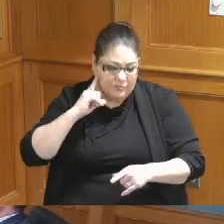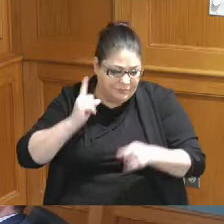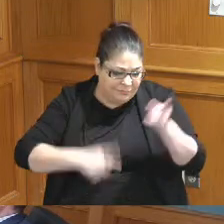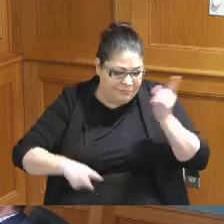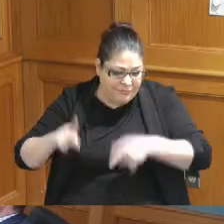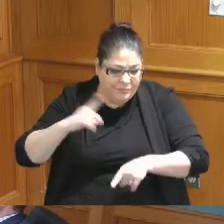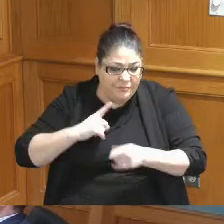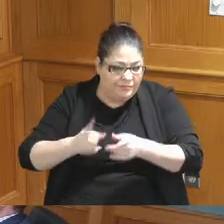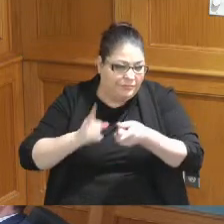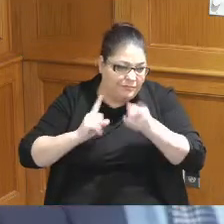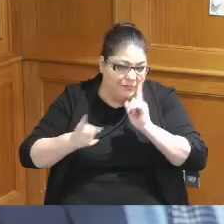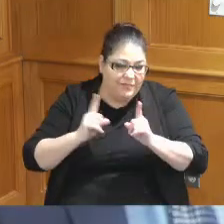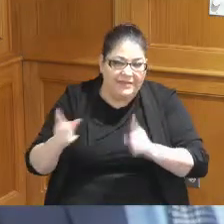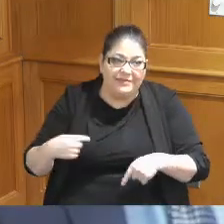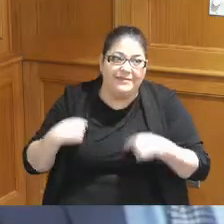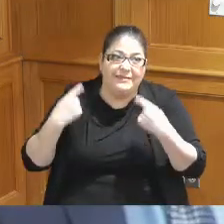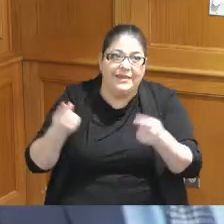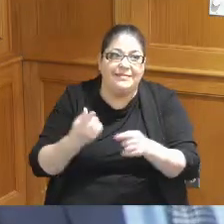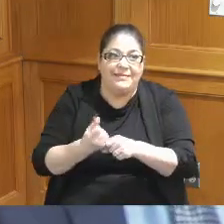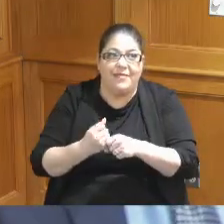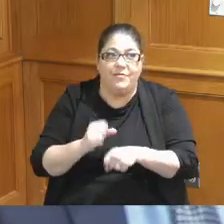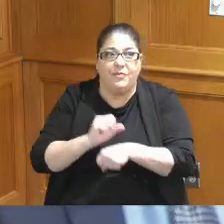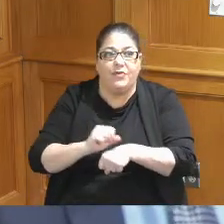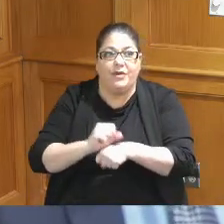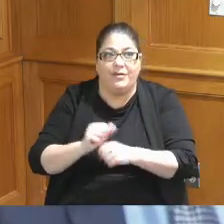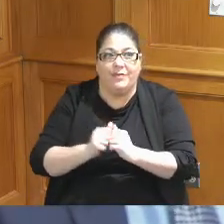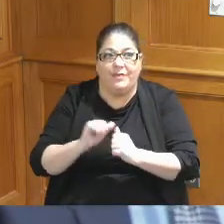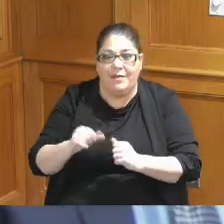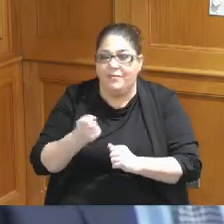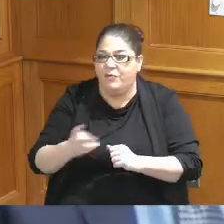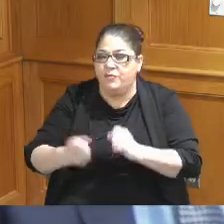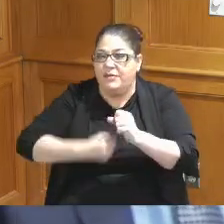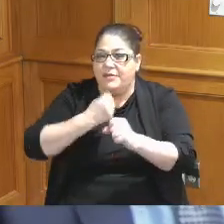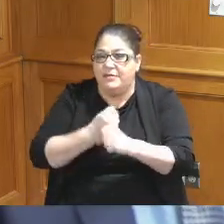I think ever since I got that appointment so it's been a couple of years but I do want to highlight